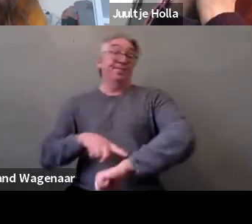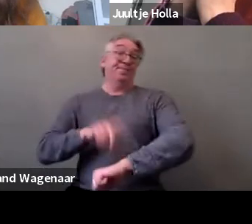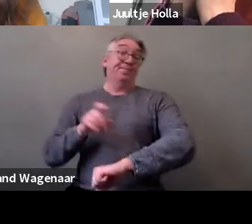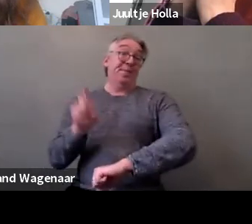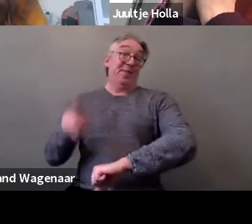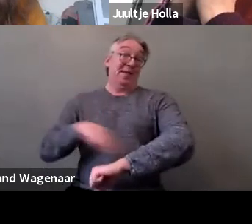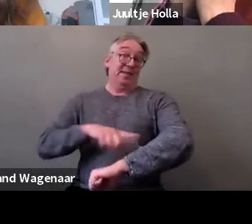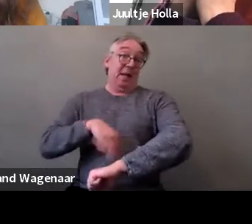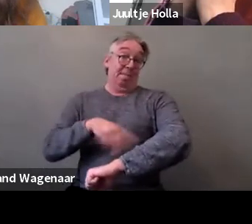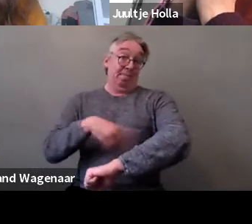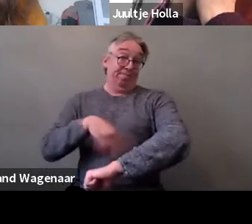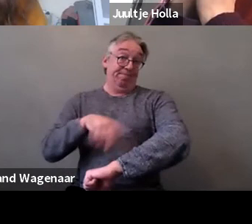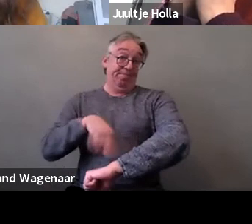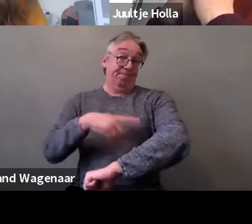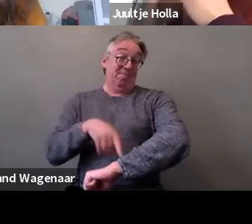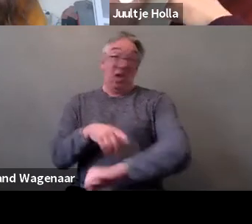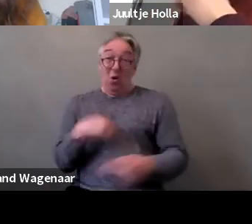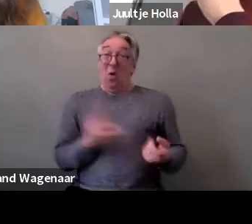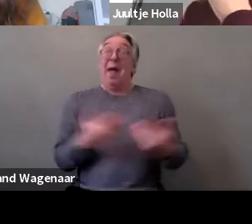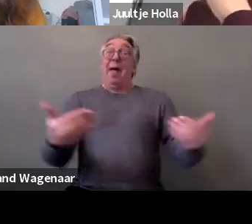and there is a lot of know how that we already have,